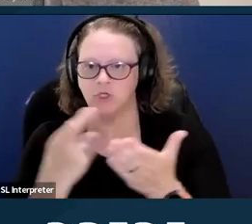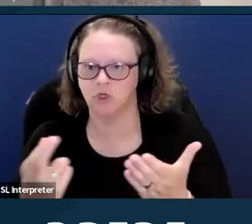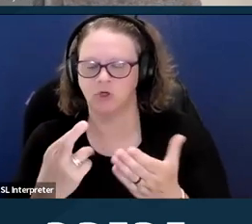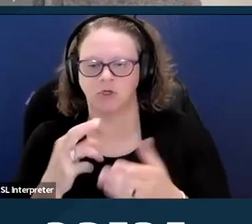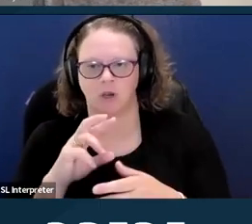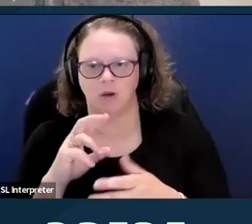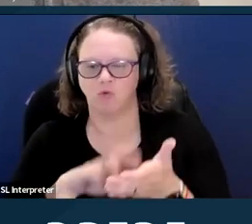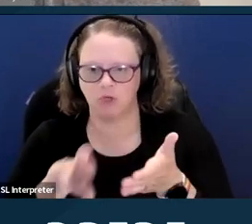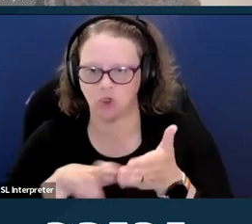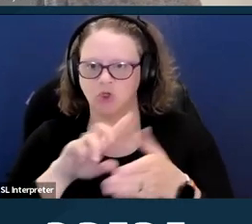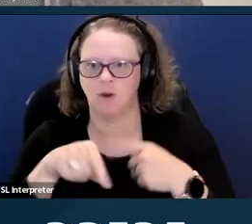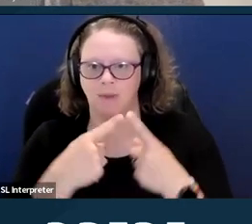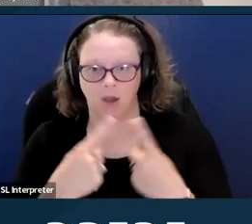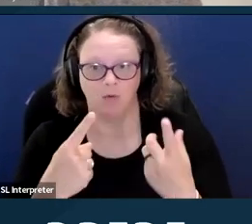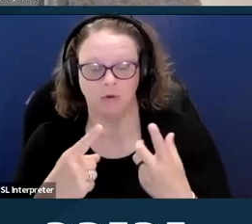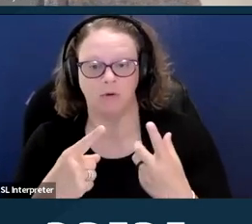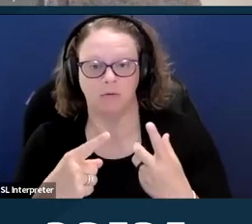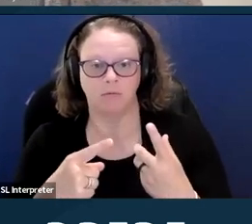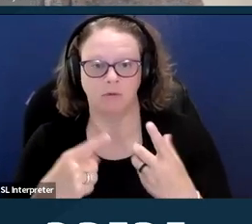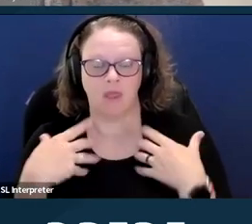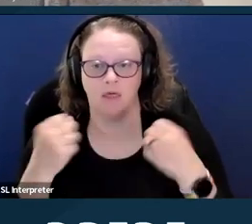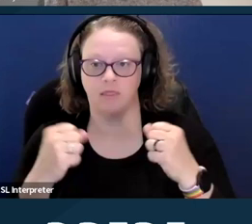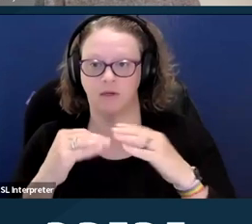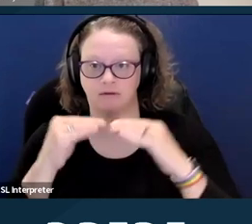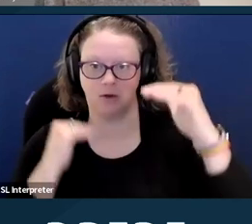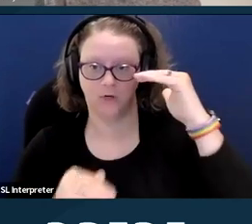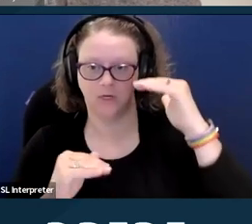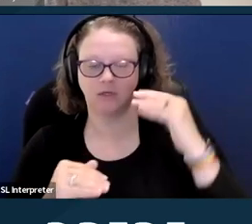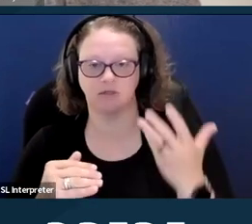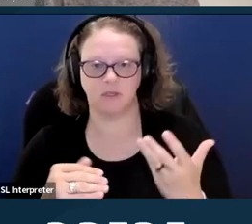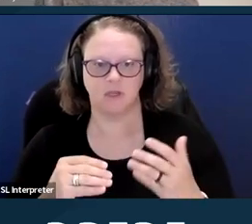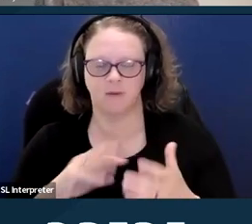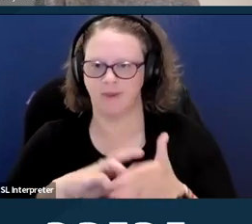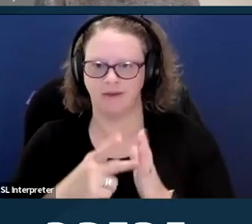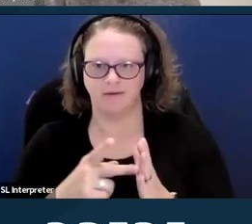about the barriers that people with disabilities faced and therefore, potentially less funding